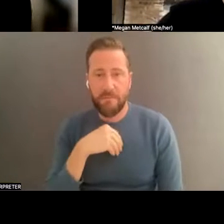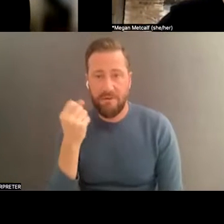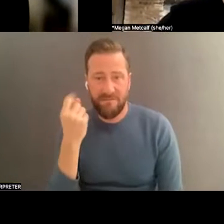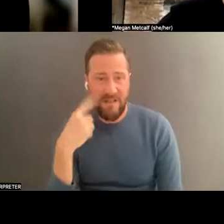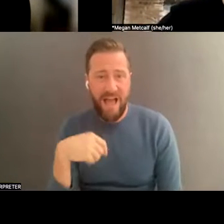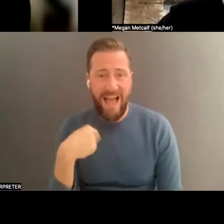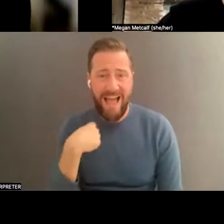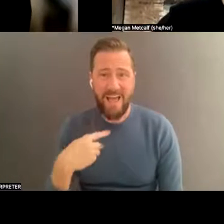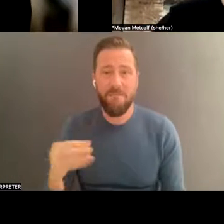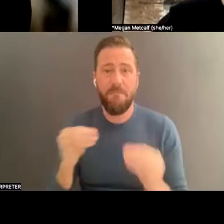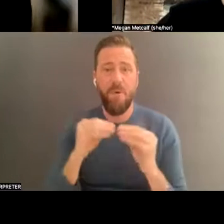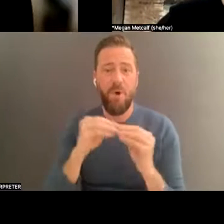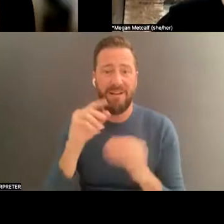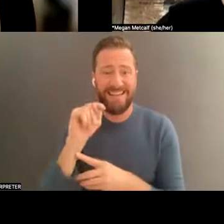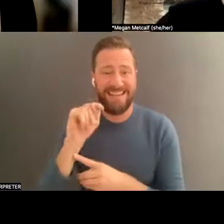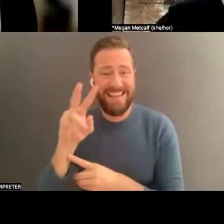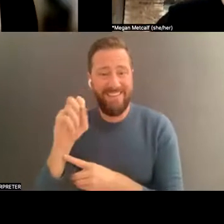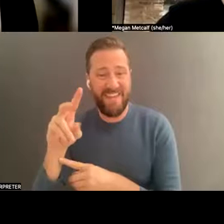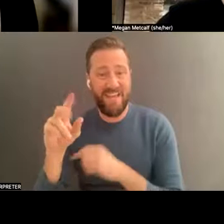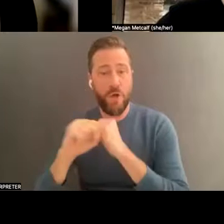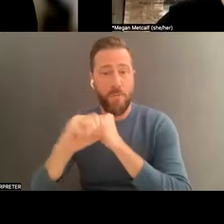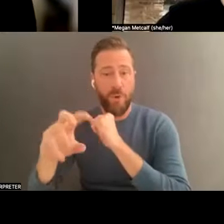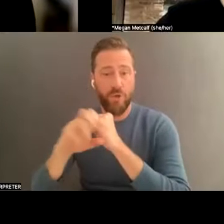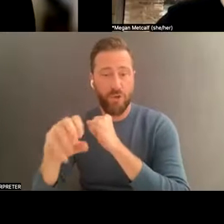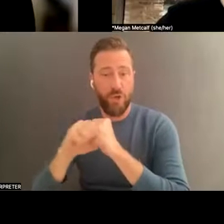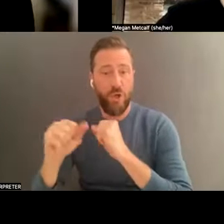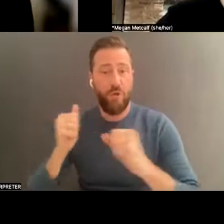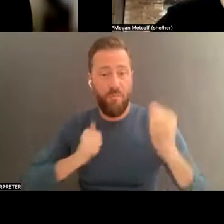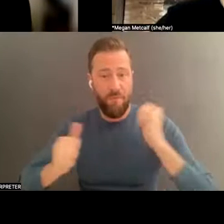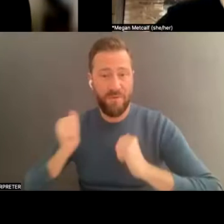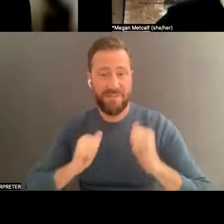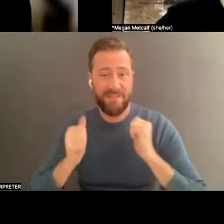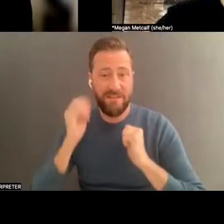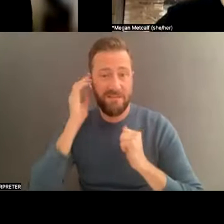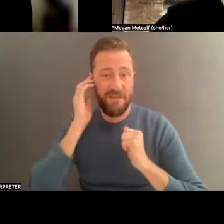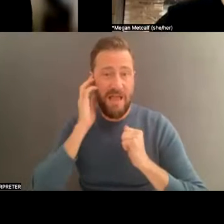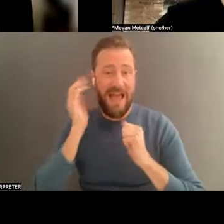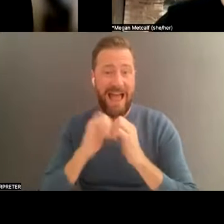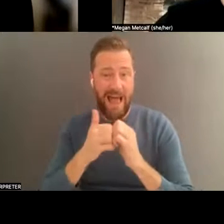commercial gigs, from performing on the streets than I did going into auditions.